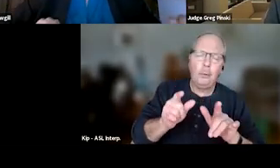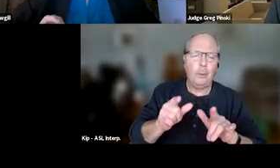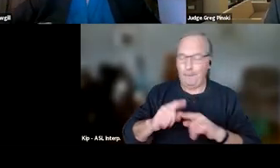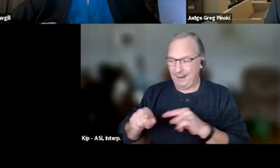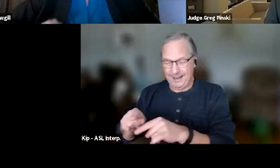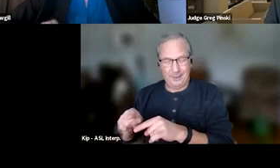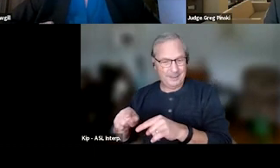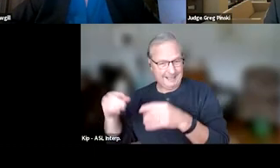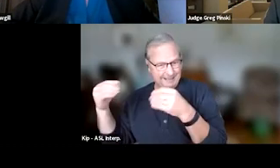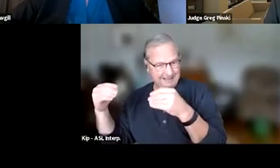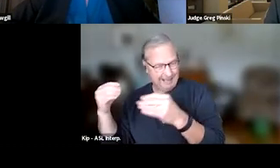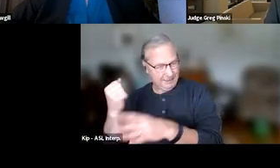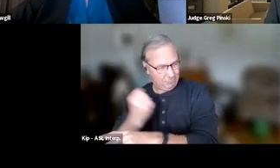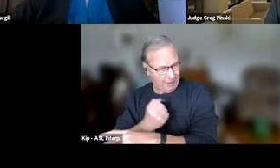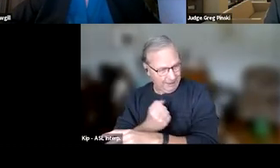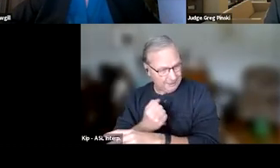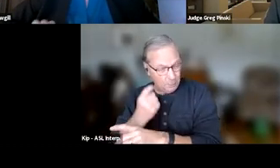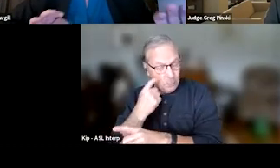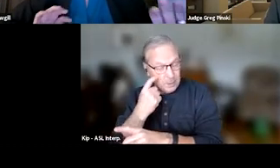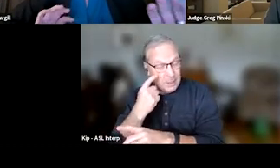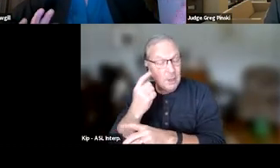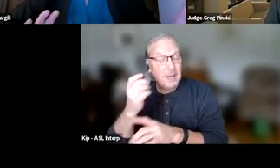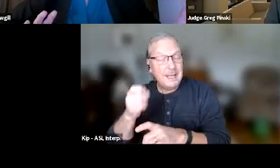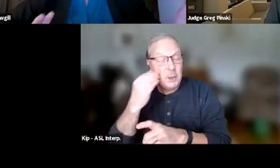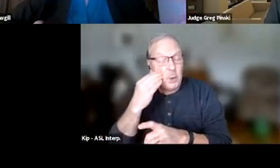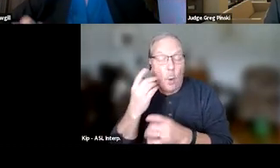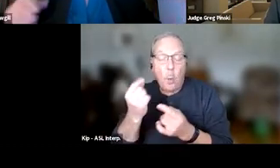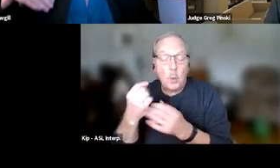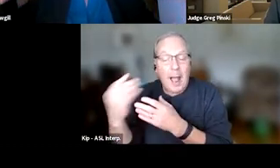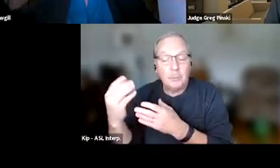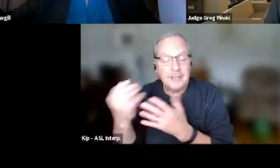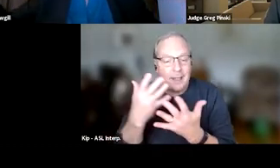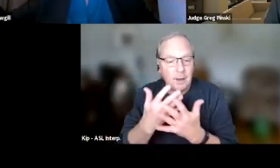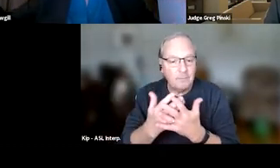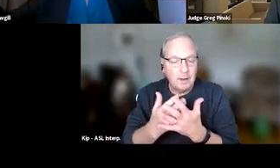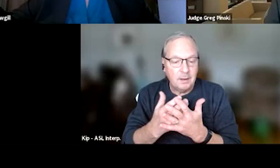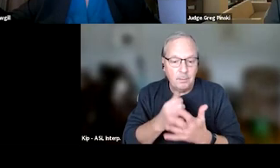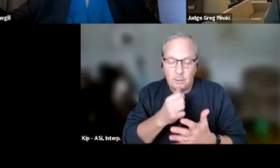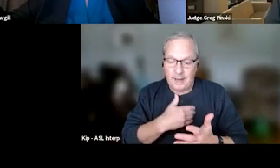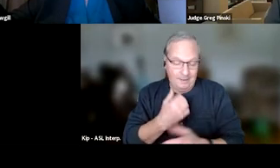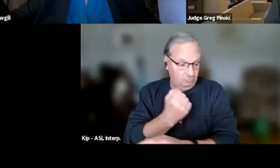So we need to know what they're doing outside the courtroom because if we don't detect it and we don't have good drug testing system in place,